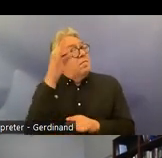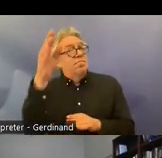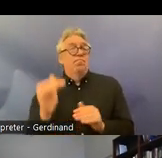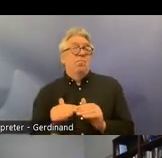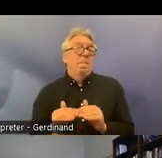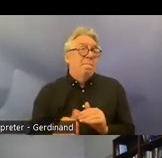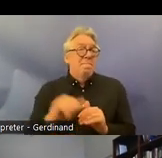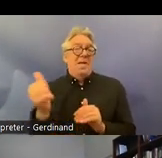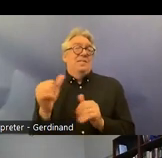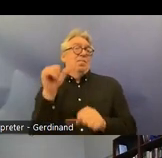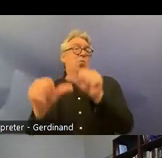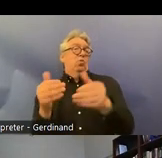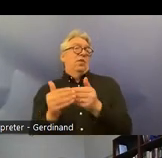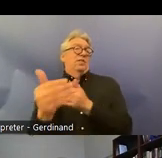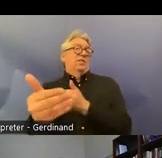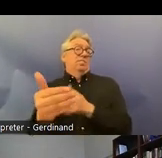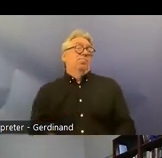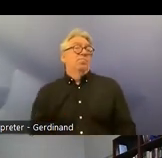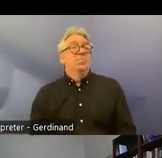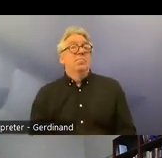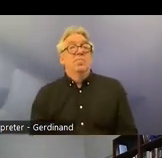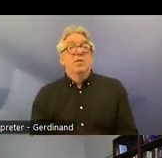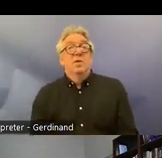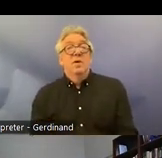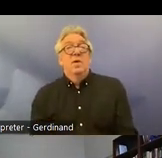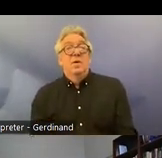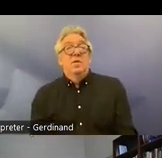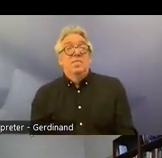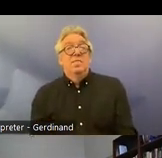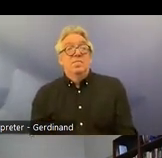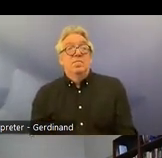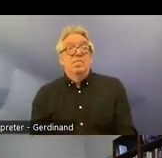process in the government uh in the followup of this uh